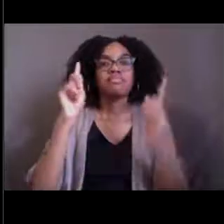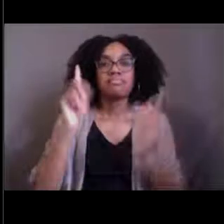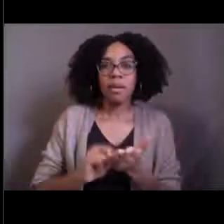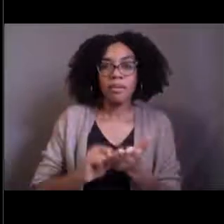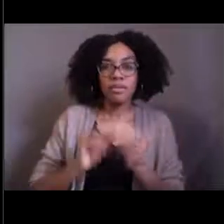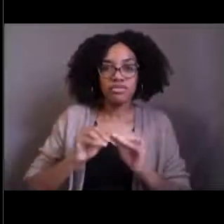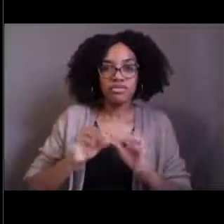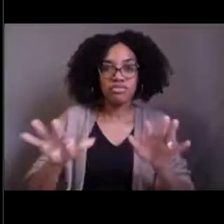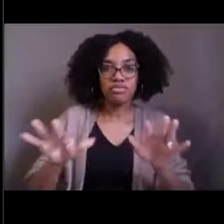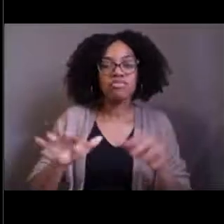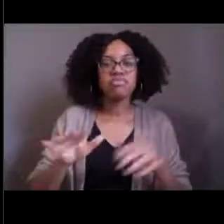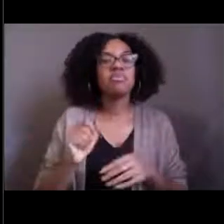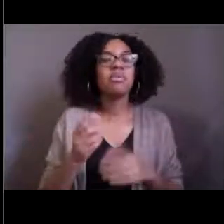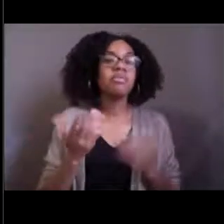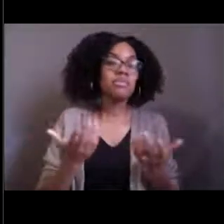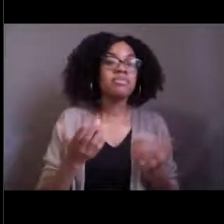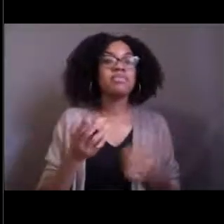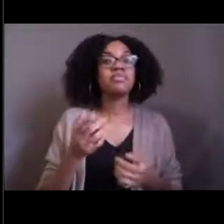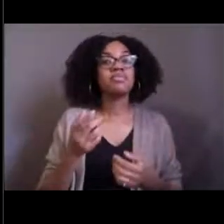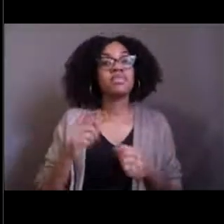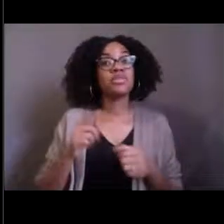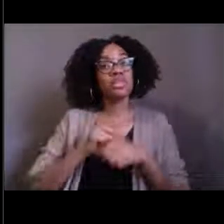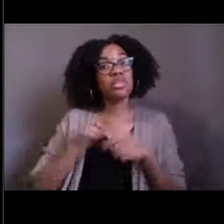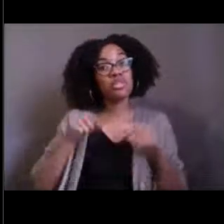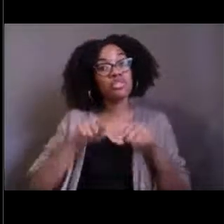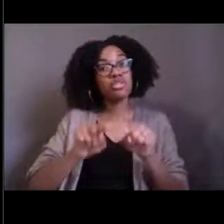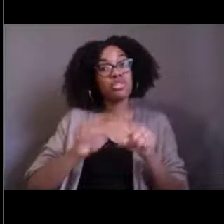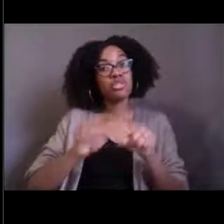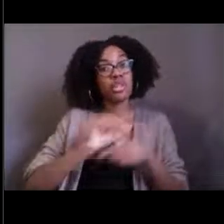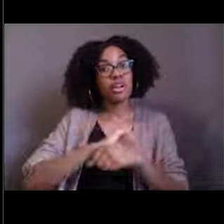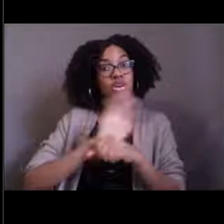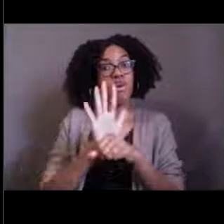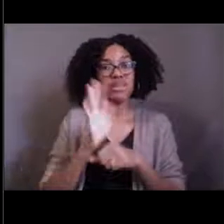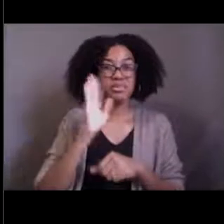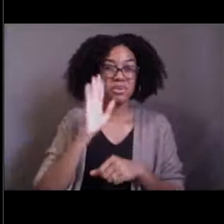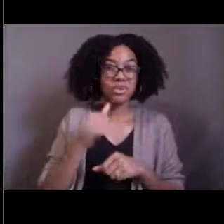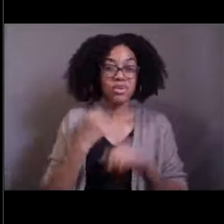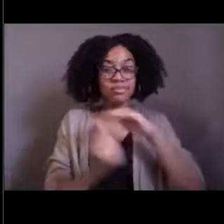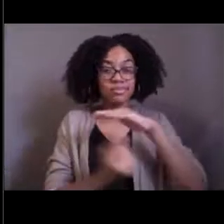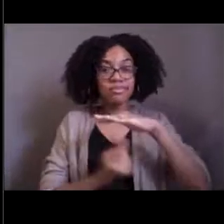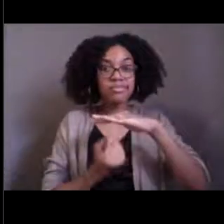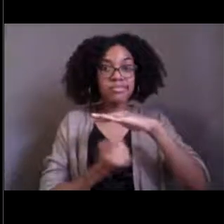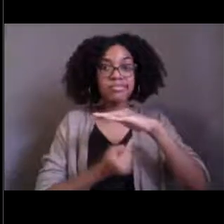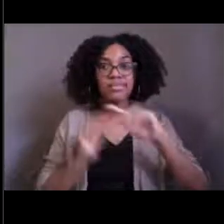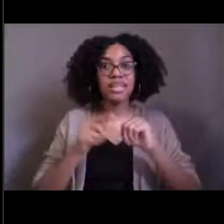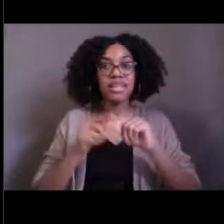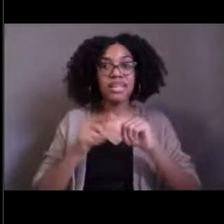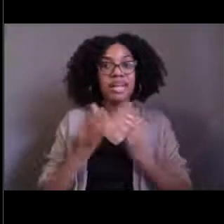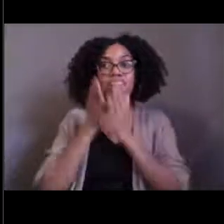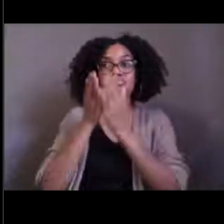even though during COVID we haven't been doing much of our normal operations, there have been dozens of papers